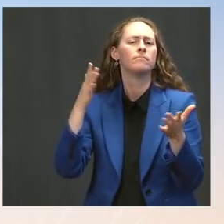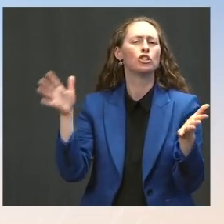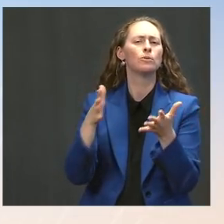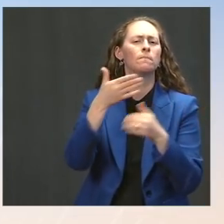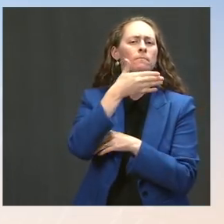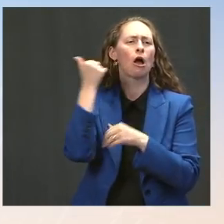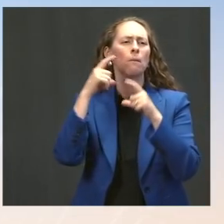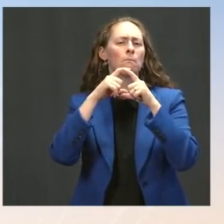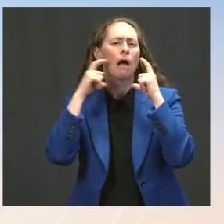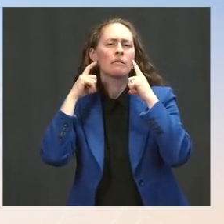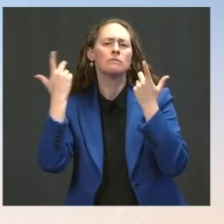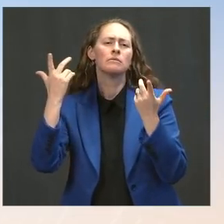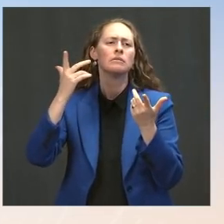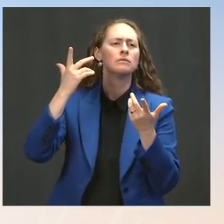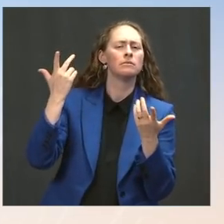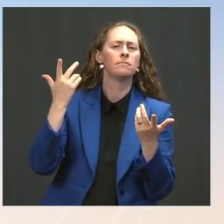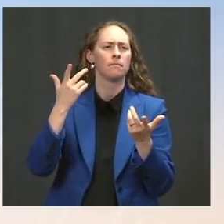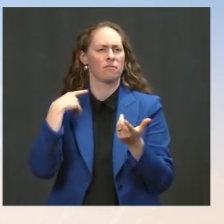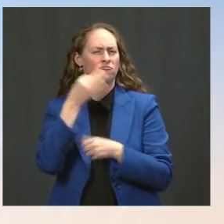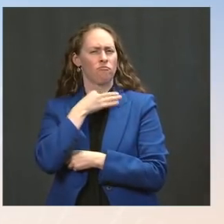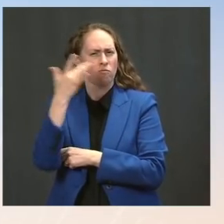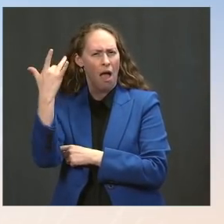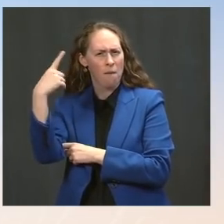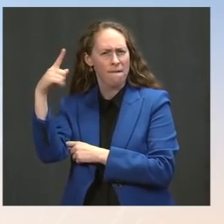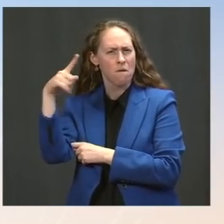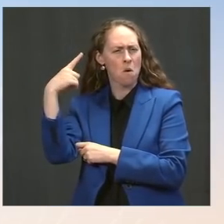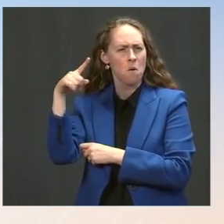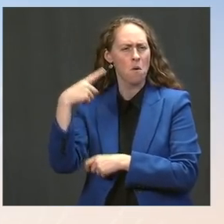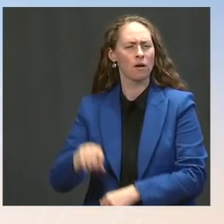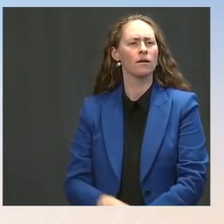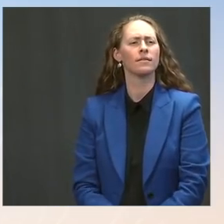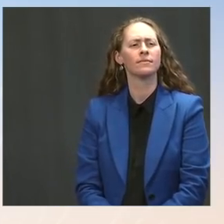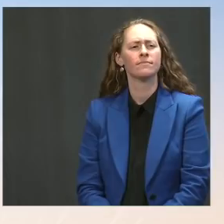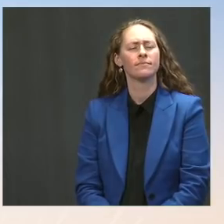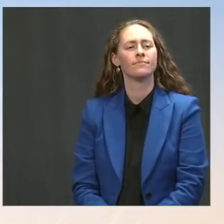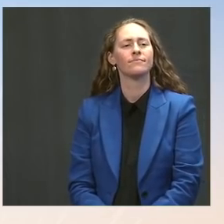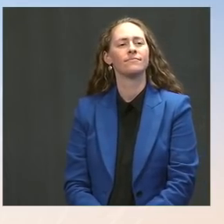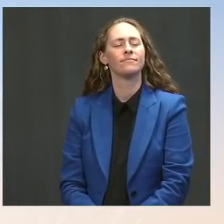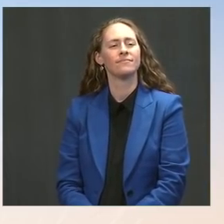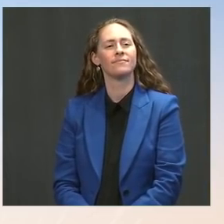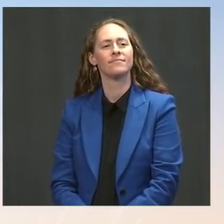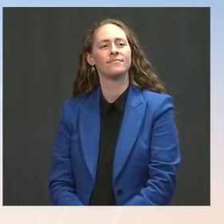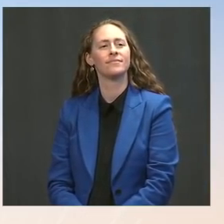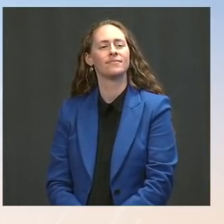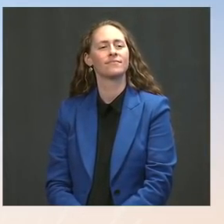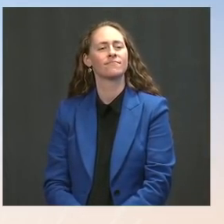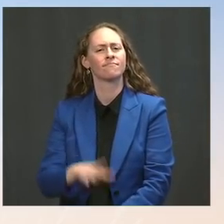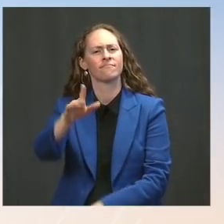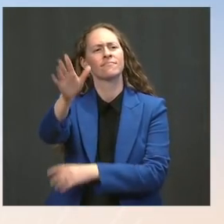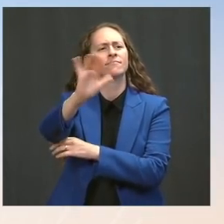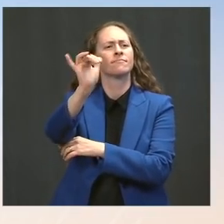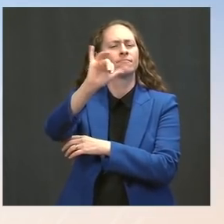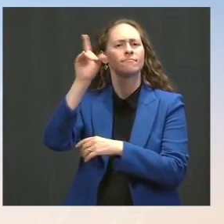And then also COVID-related: Considering that the administration is not moving at the moment to lift the restrictions on travel